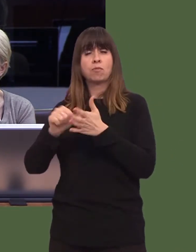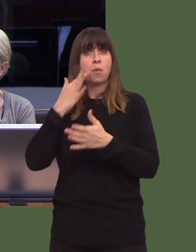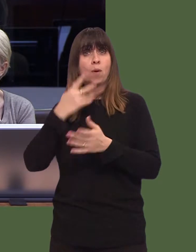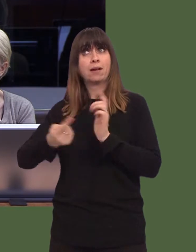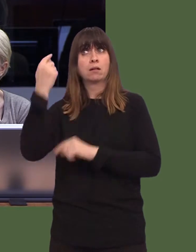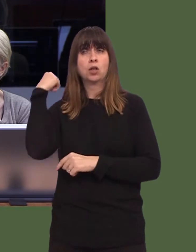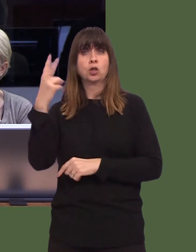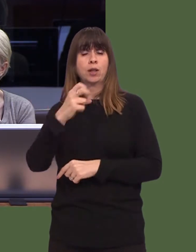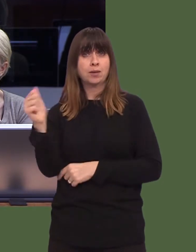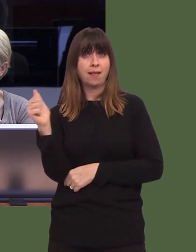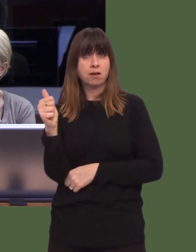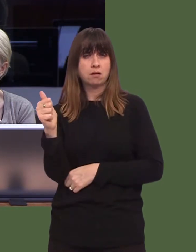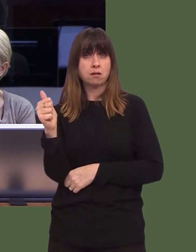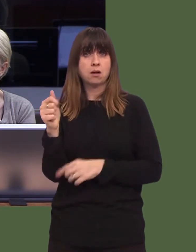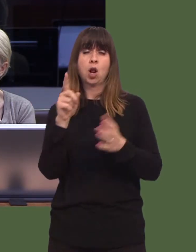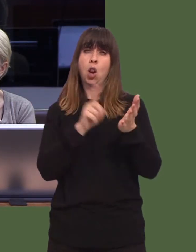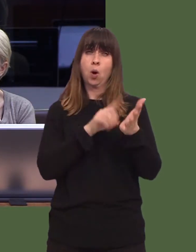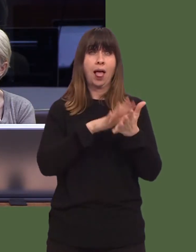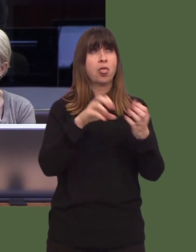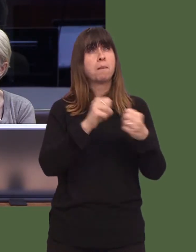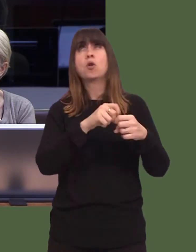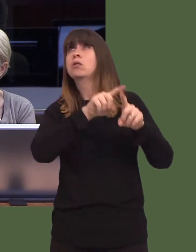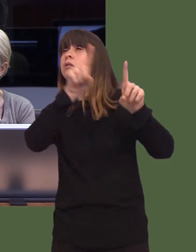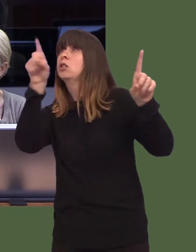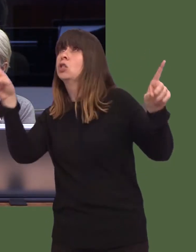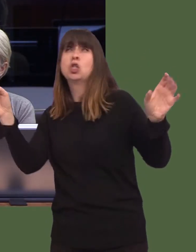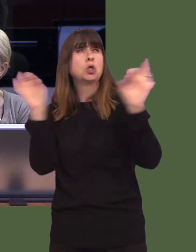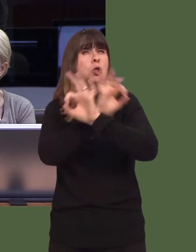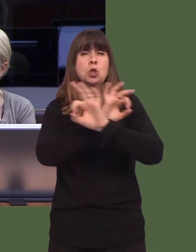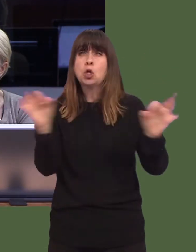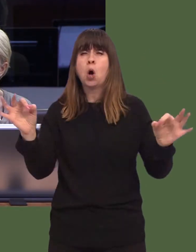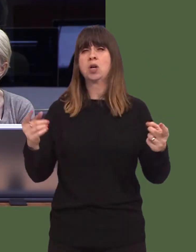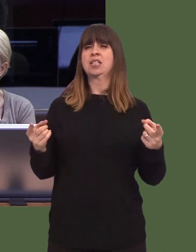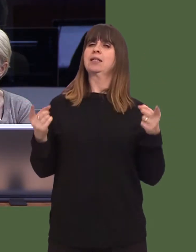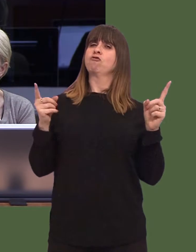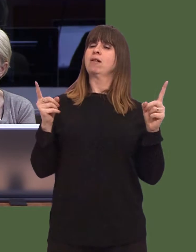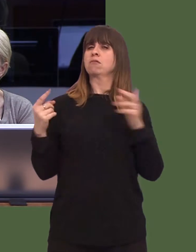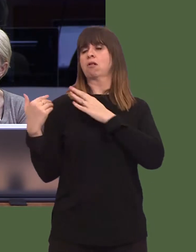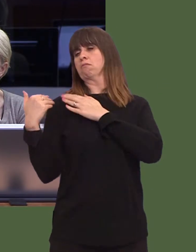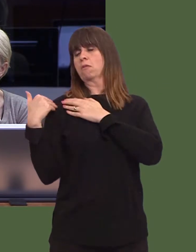Not a single health board has a named director with responsibility for nutrition, and not